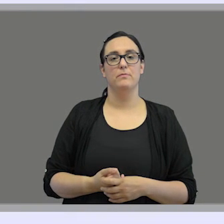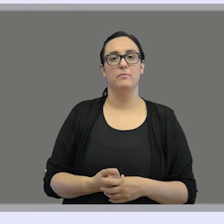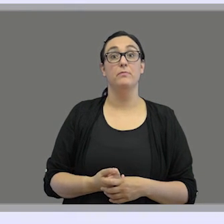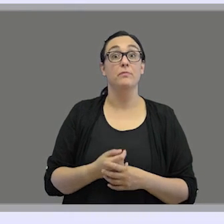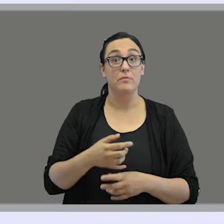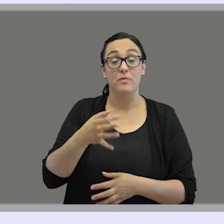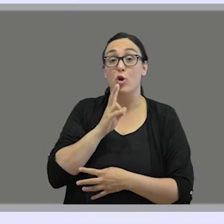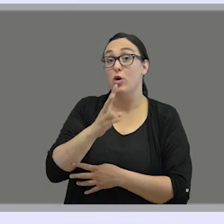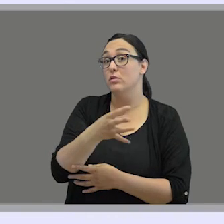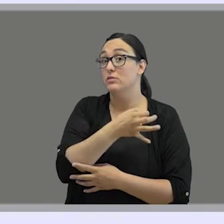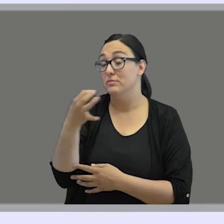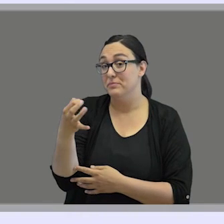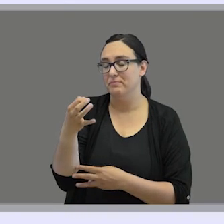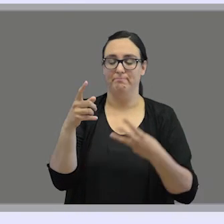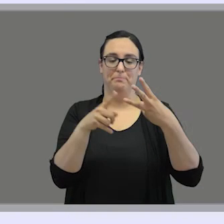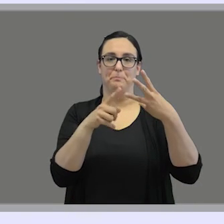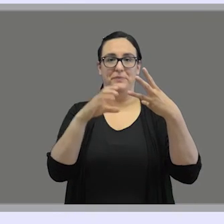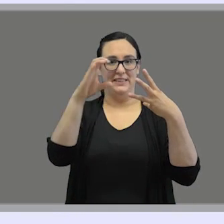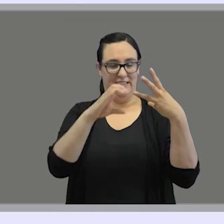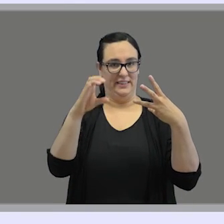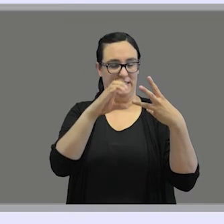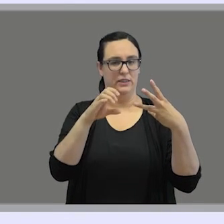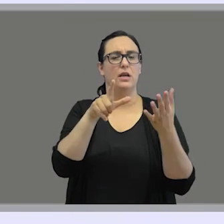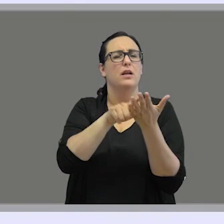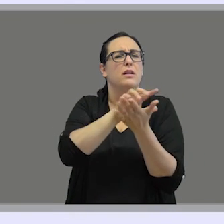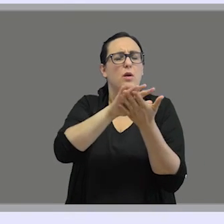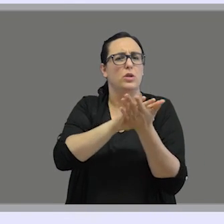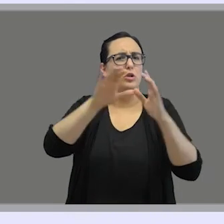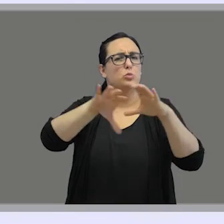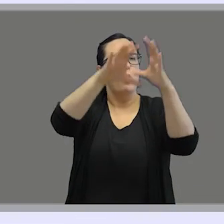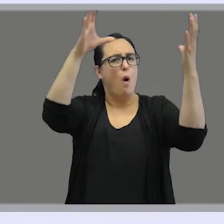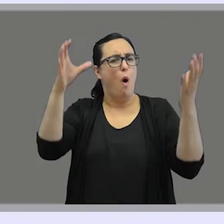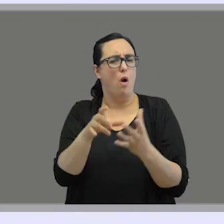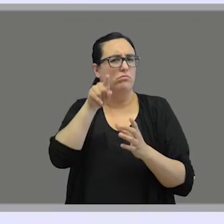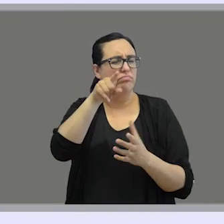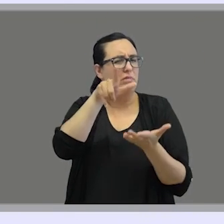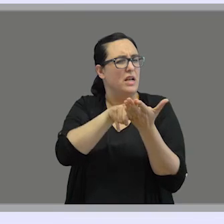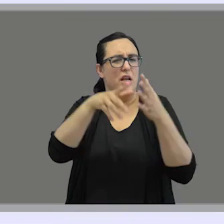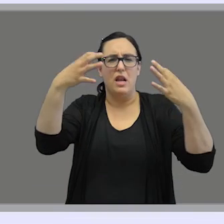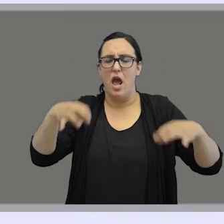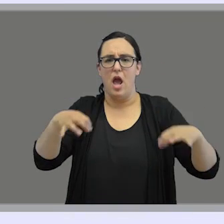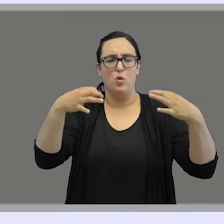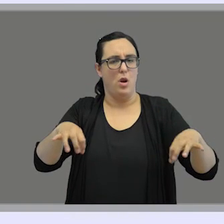And the correct answer is C: Sign languages around the world are natural linguistic systems.